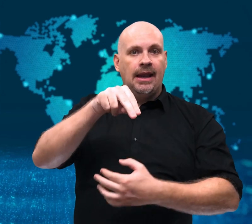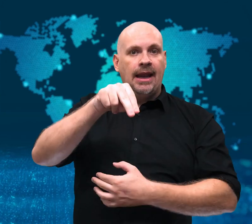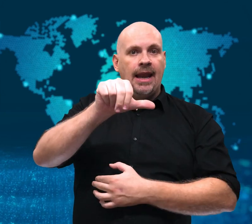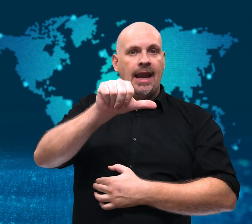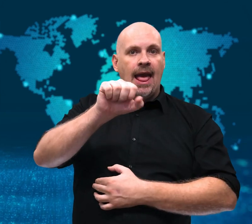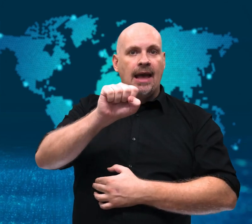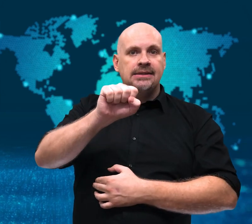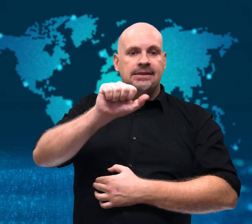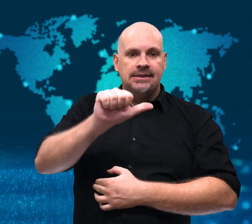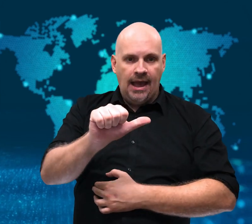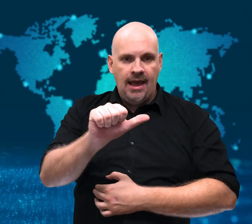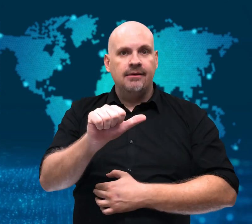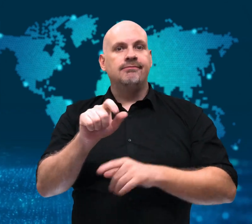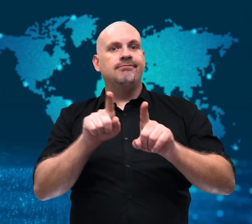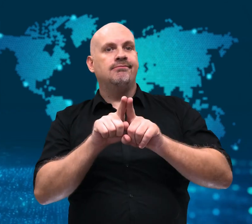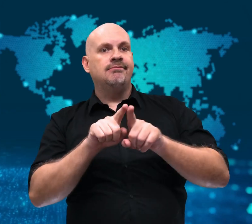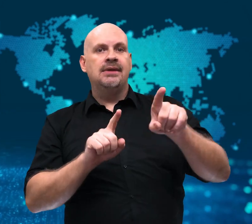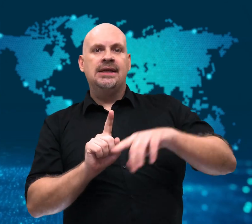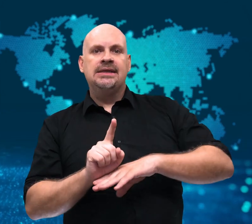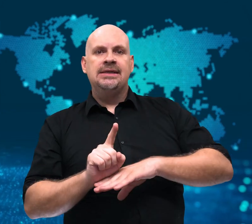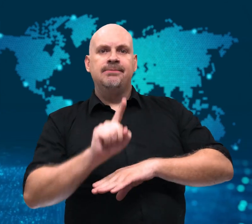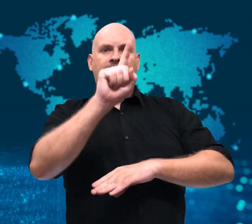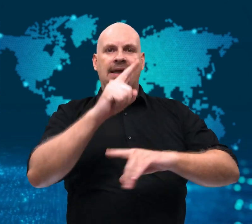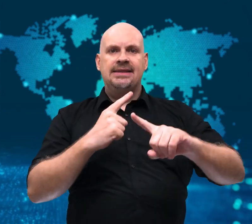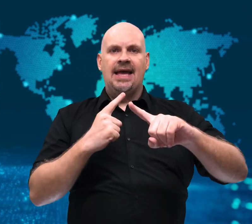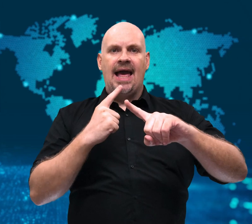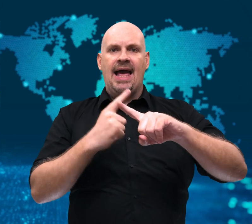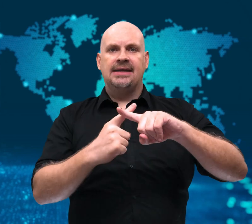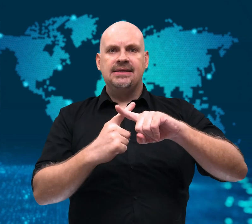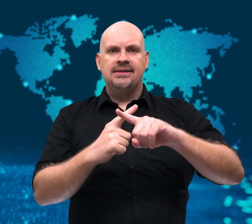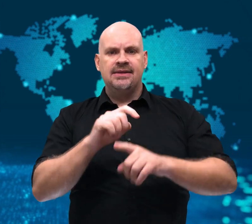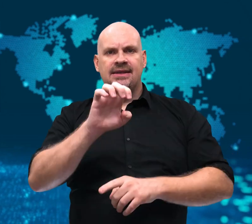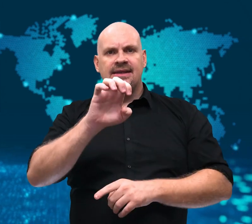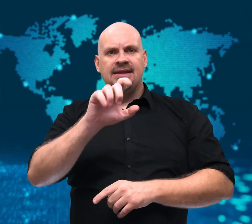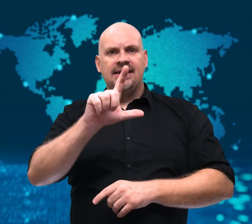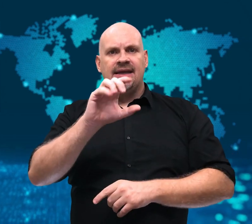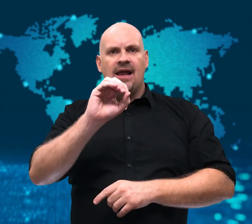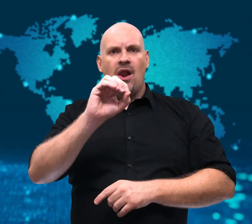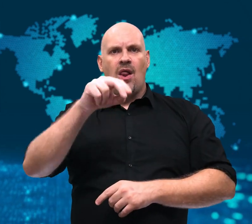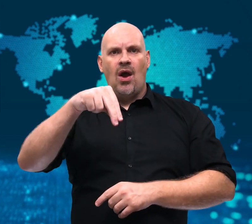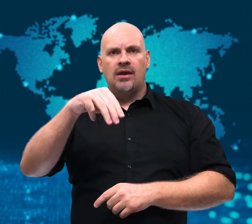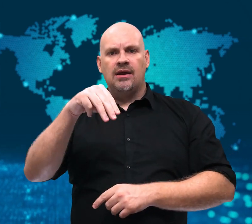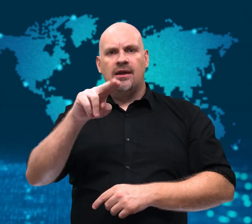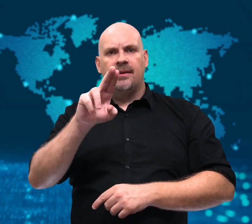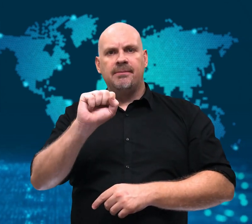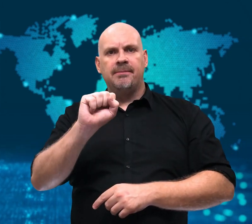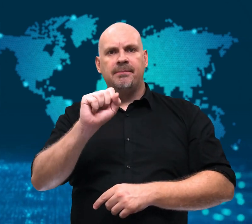He plans to work with NASA and SpaceX’s CEO,